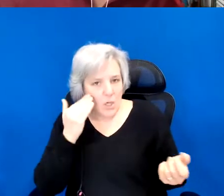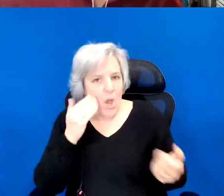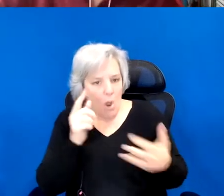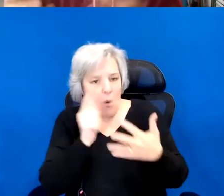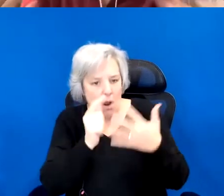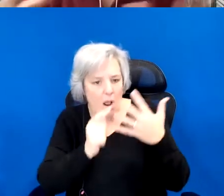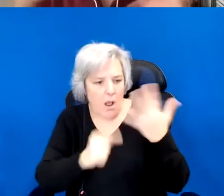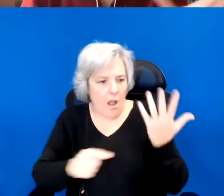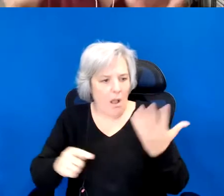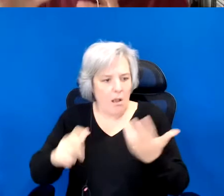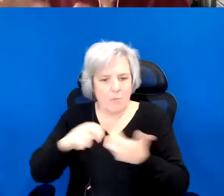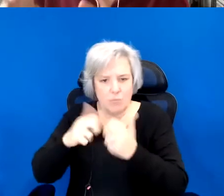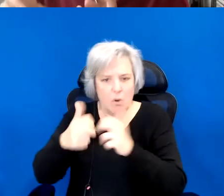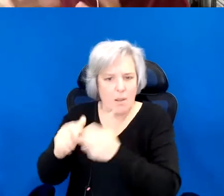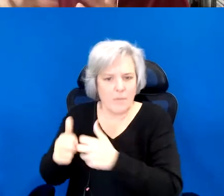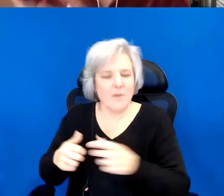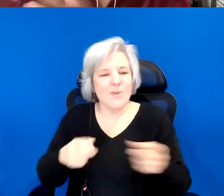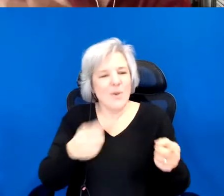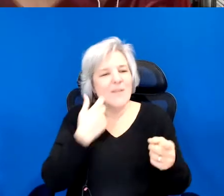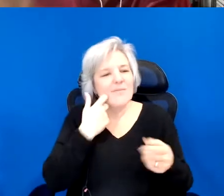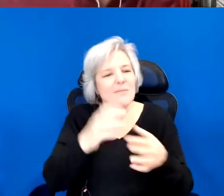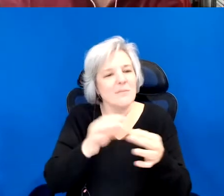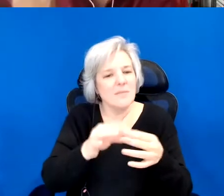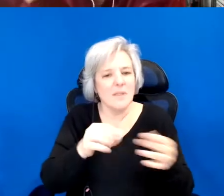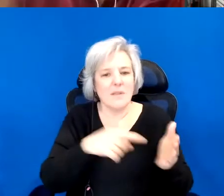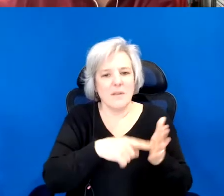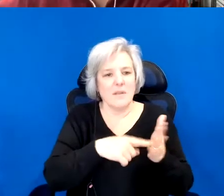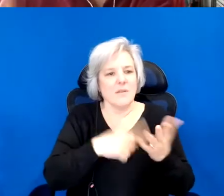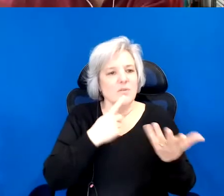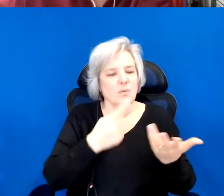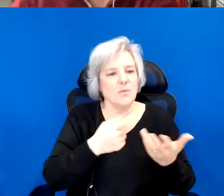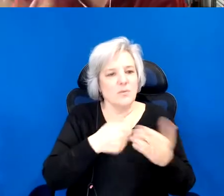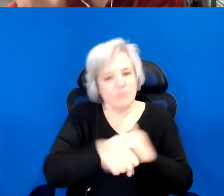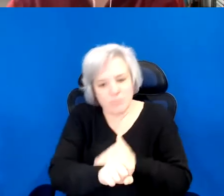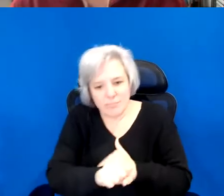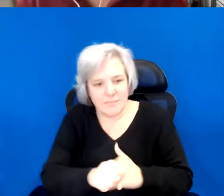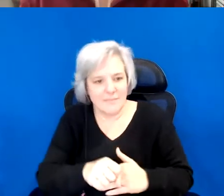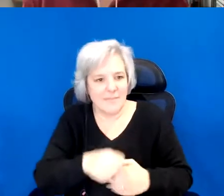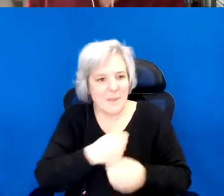Because you are saying, what would it mean to reproduce or bring a child into this world.